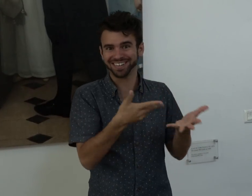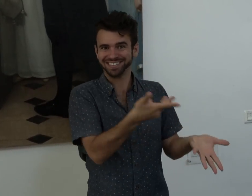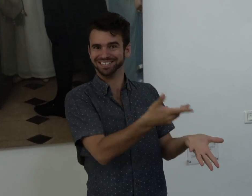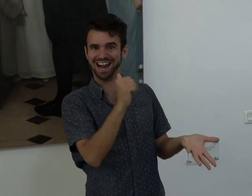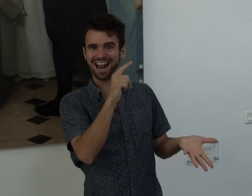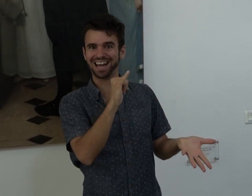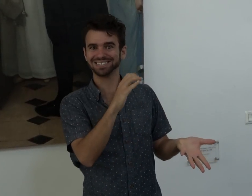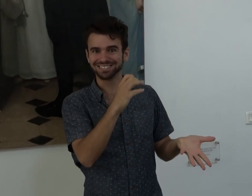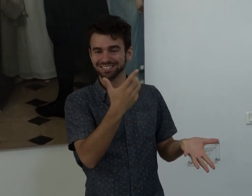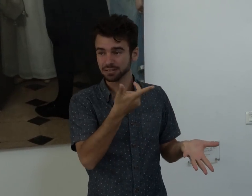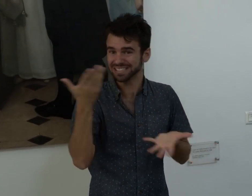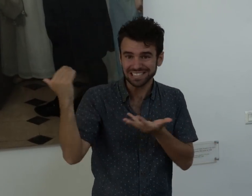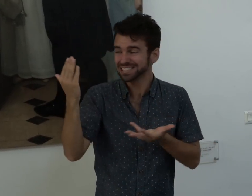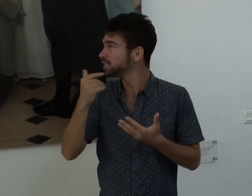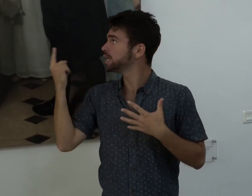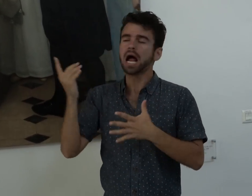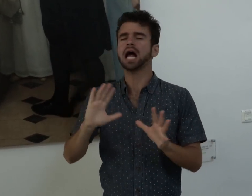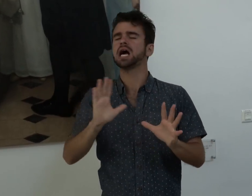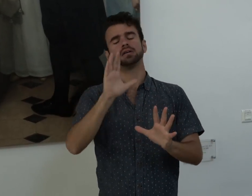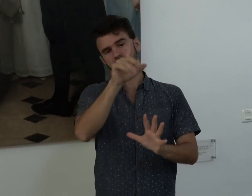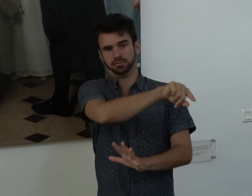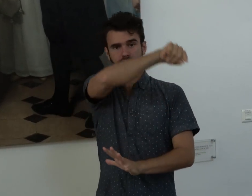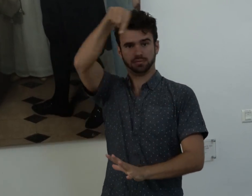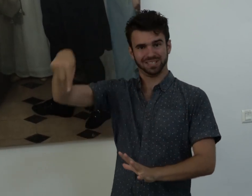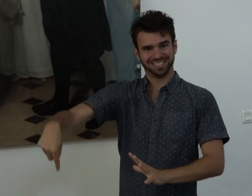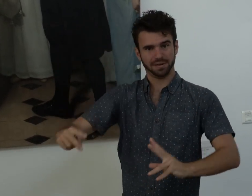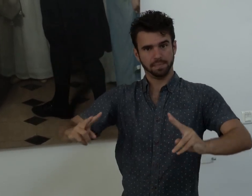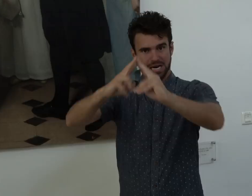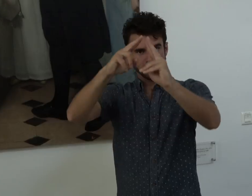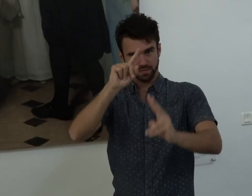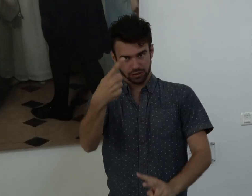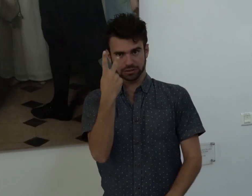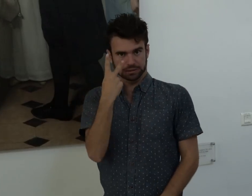They wanted Gallaudet to come to their Institut National de Jeunes Sourds de Paris first.